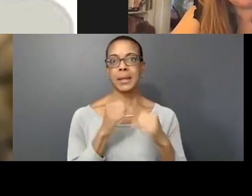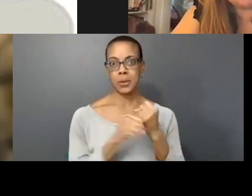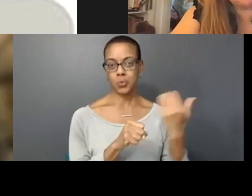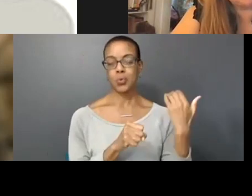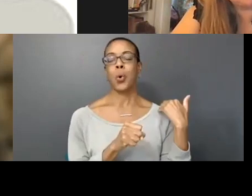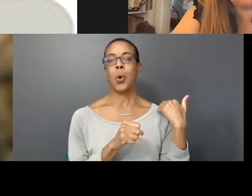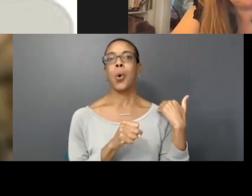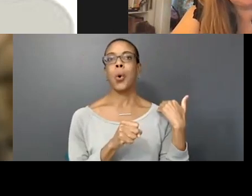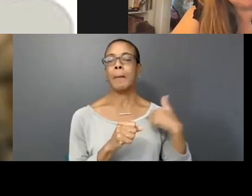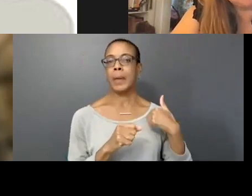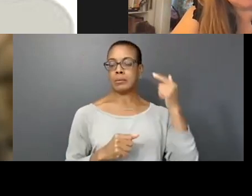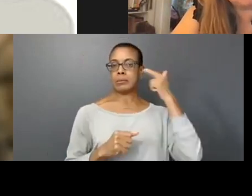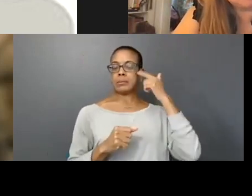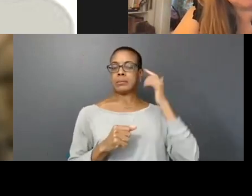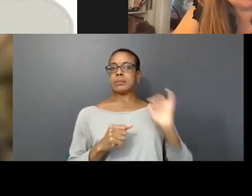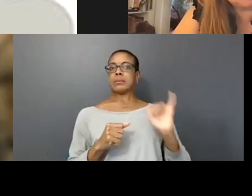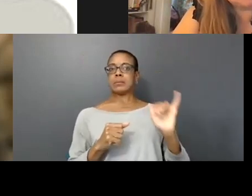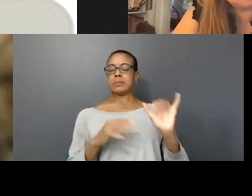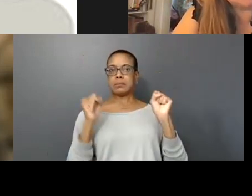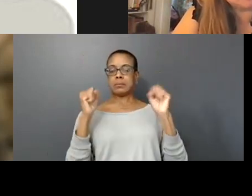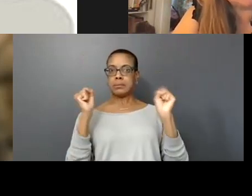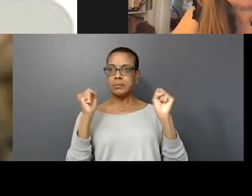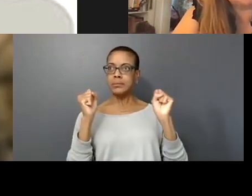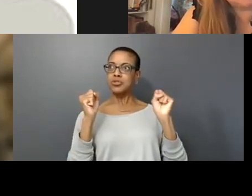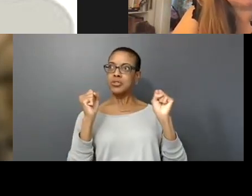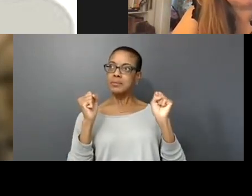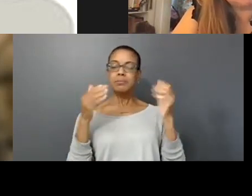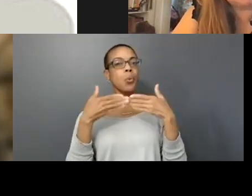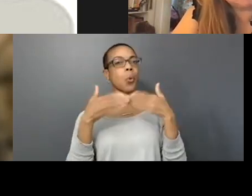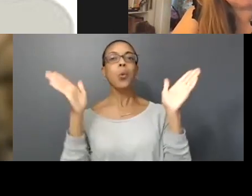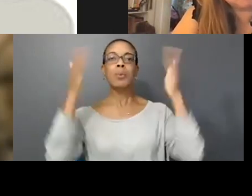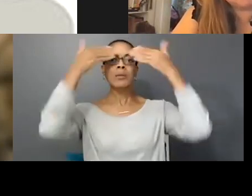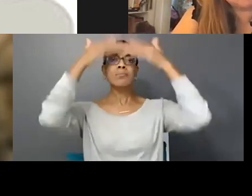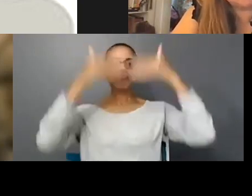wow, you just gotta be open to things you know and that limitation